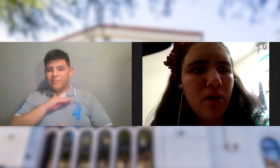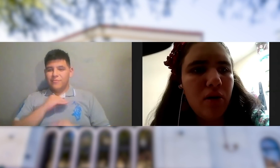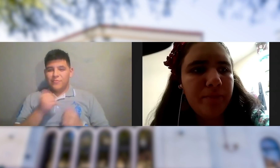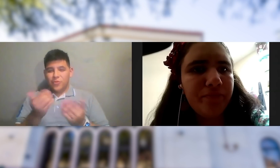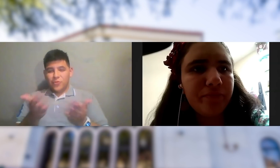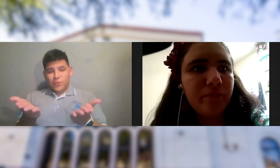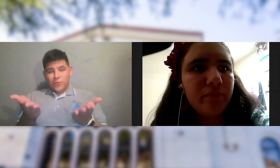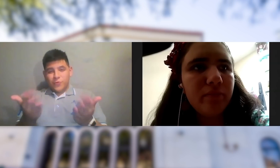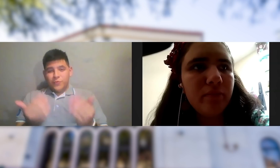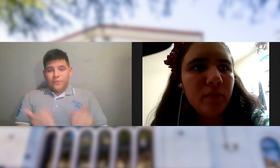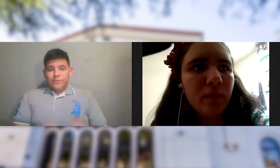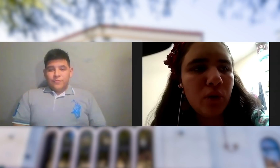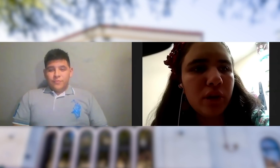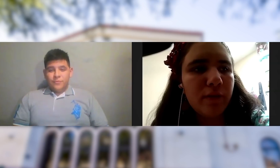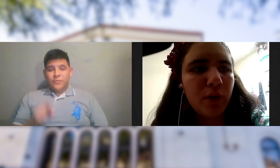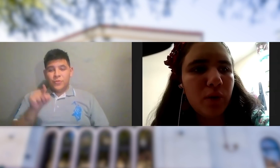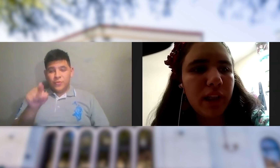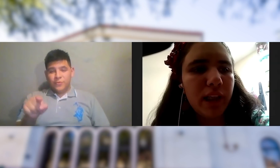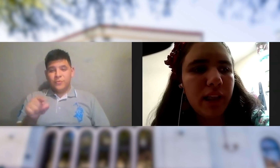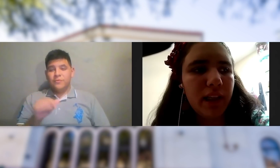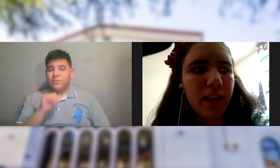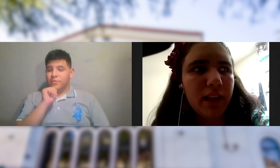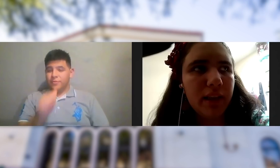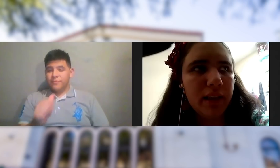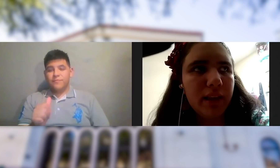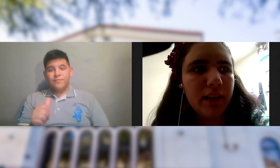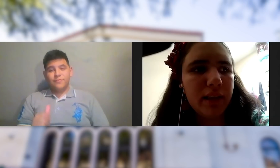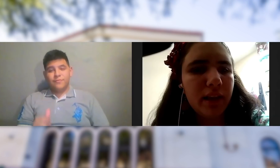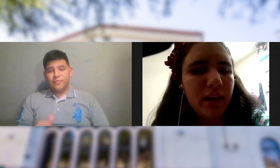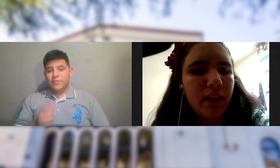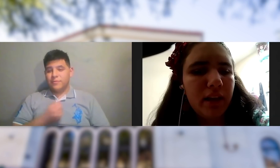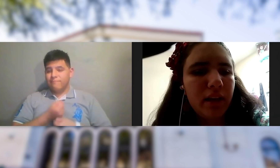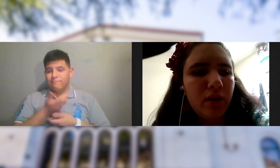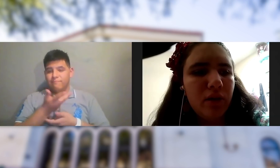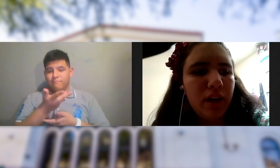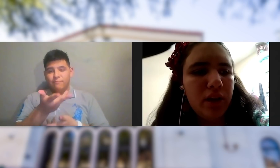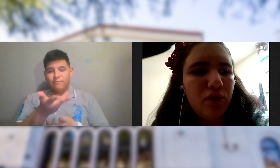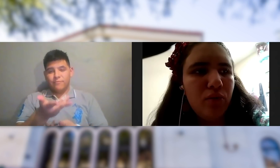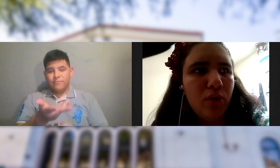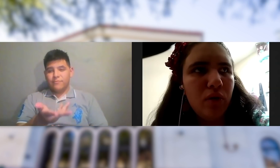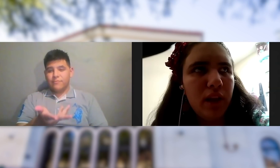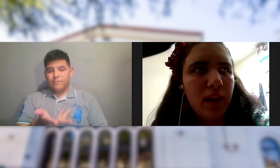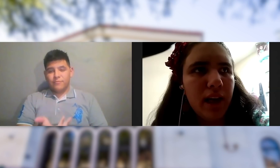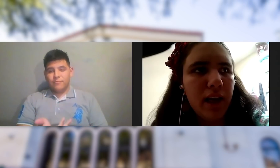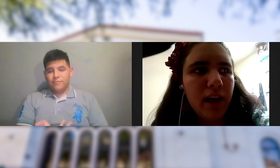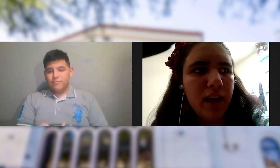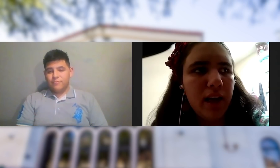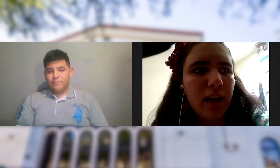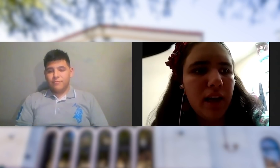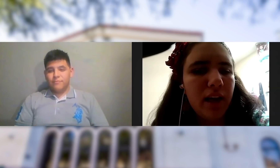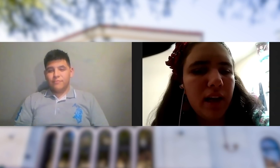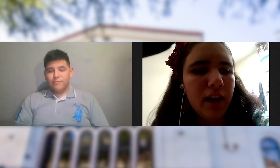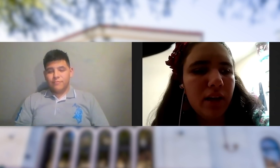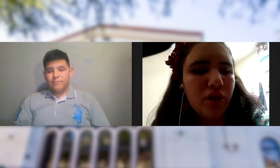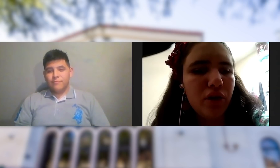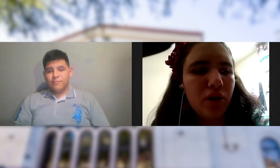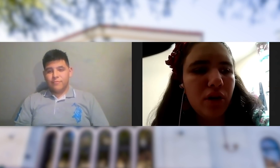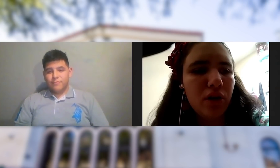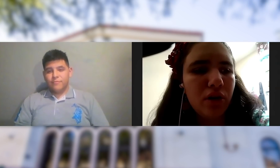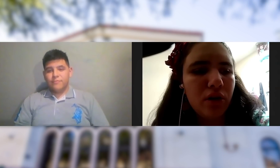THOSE OF YOUR NEEDS THAT YOU WON'T LET SHOW